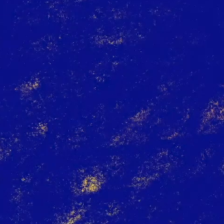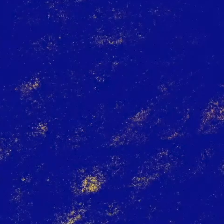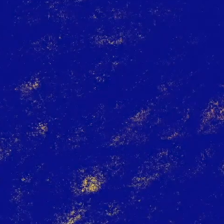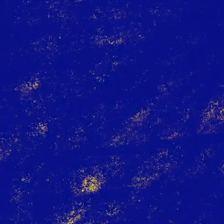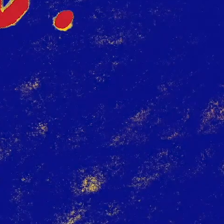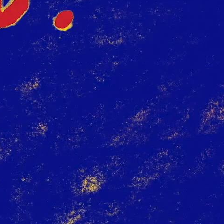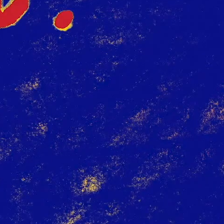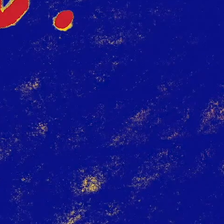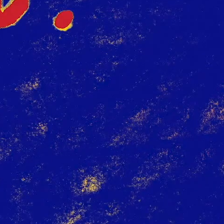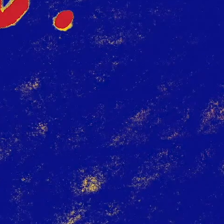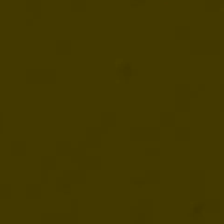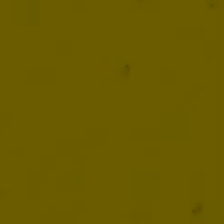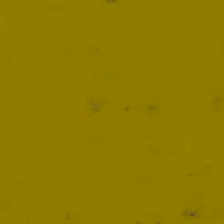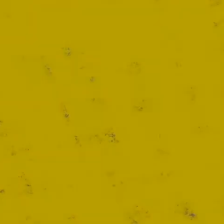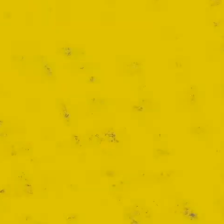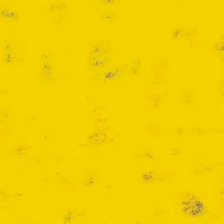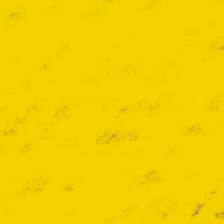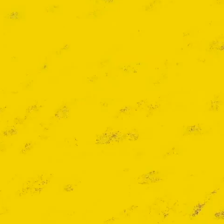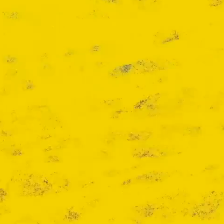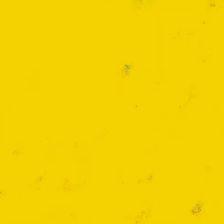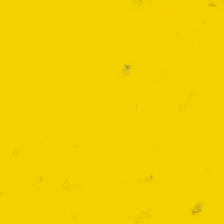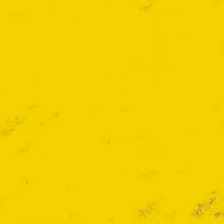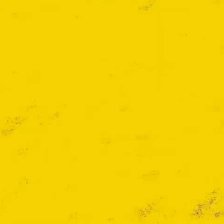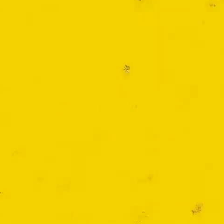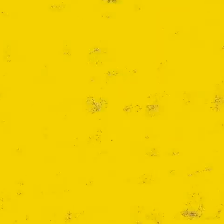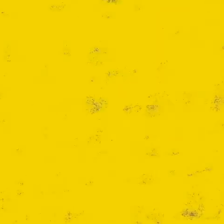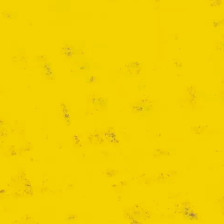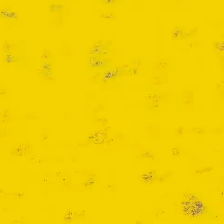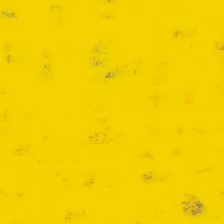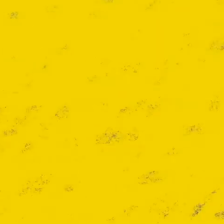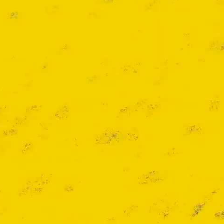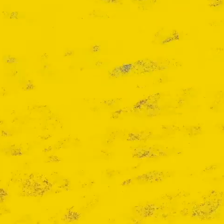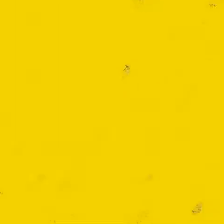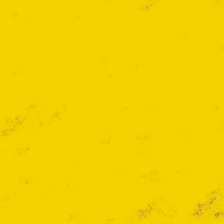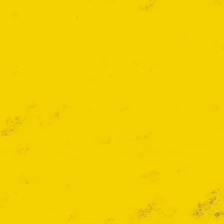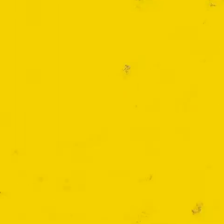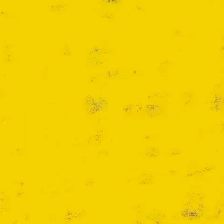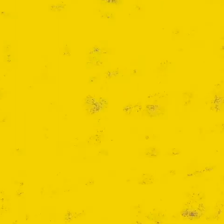T.B.C. Ms Metamorphosis